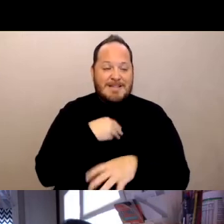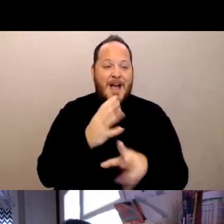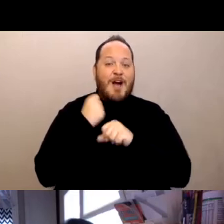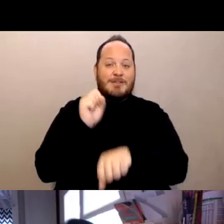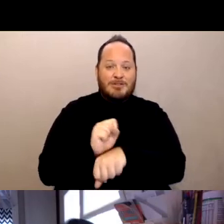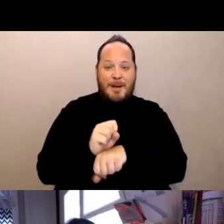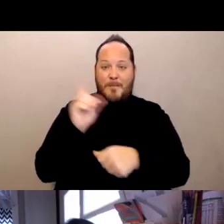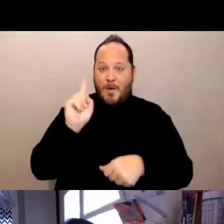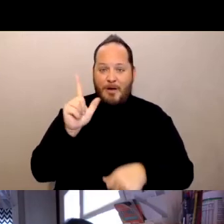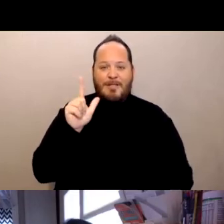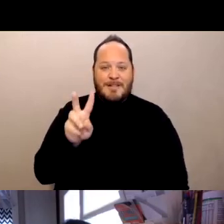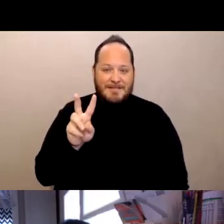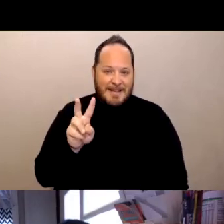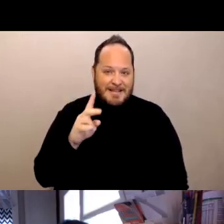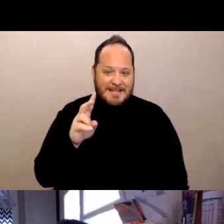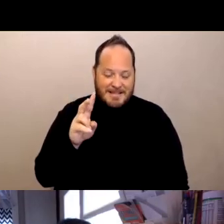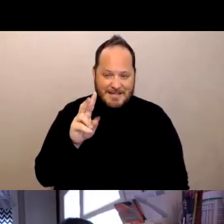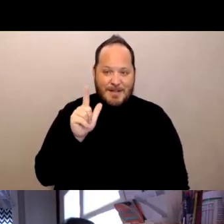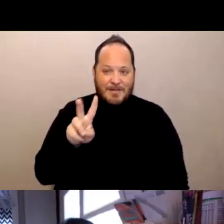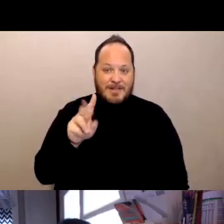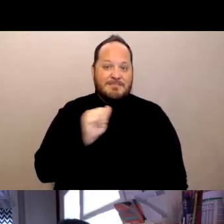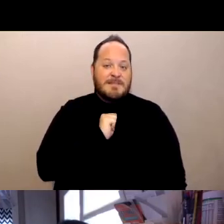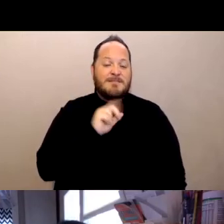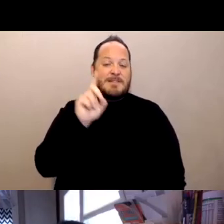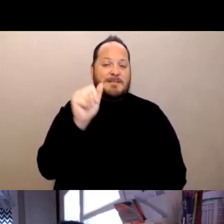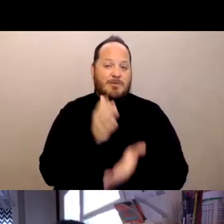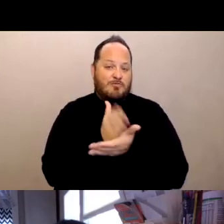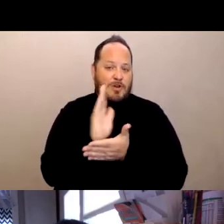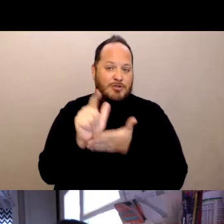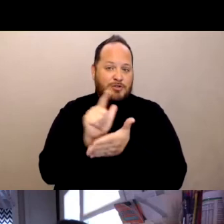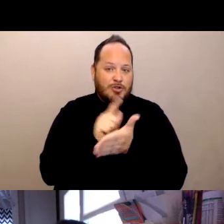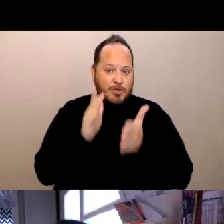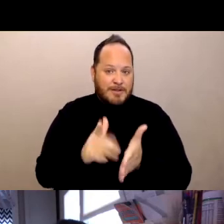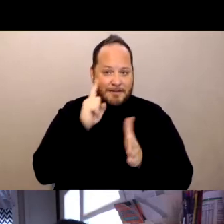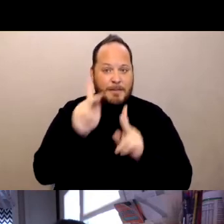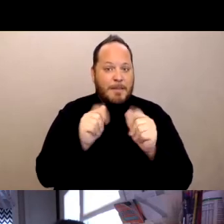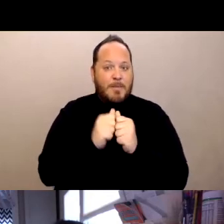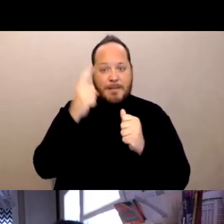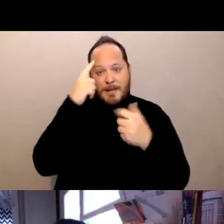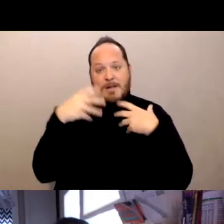and I was a Disability Rights Attorney for people with mental health concerns.